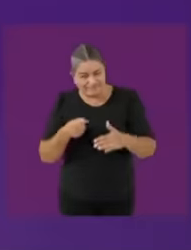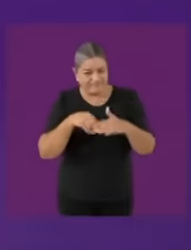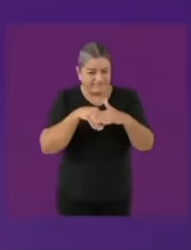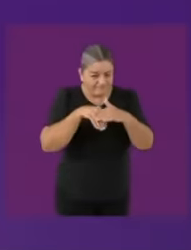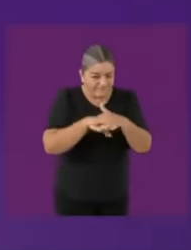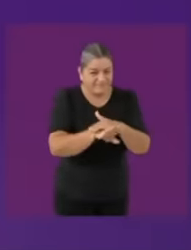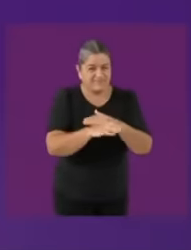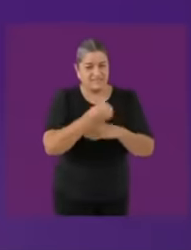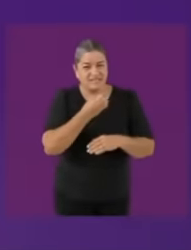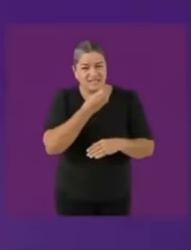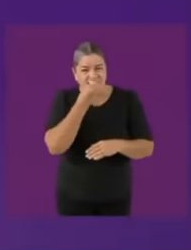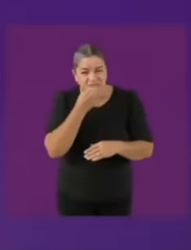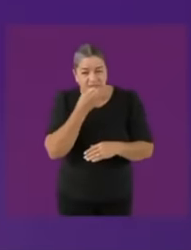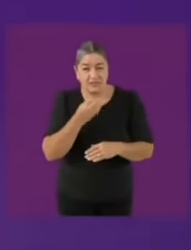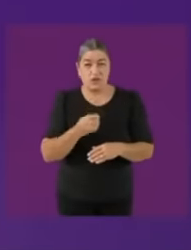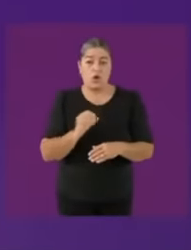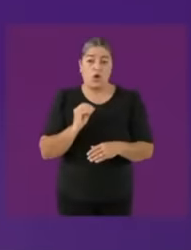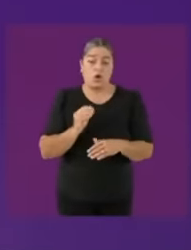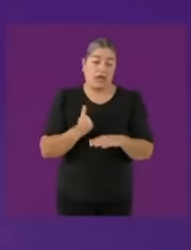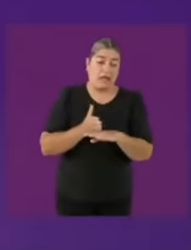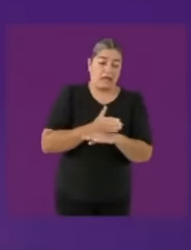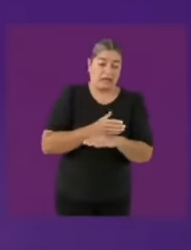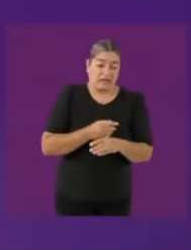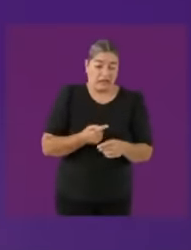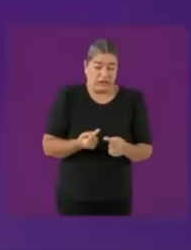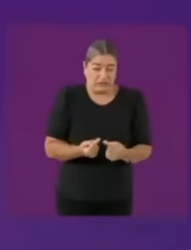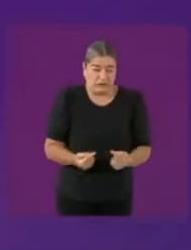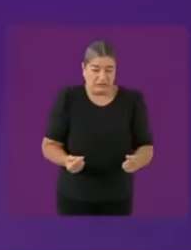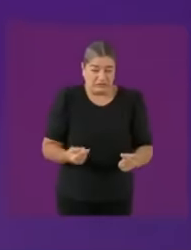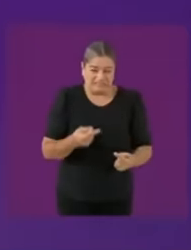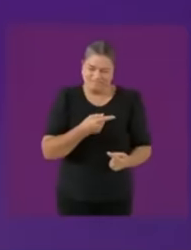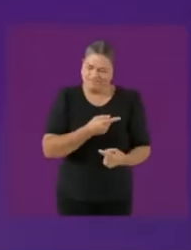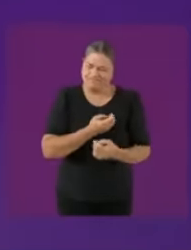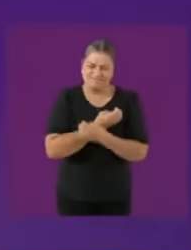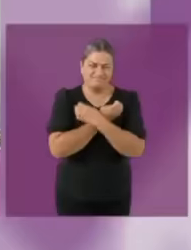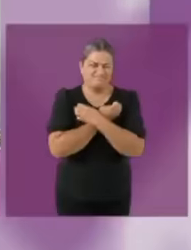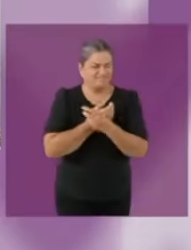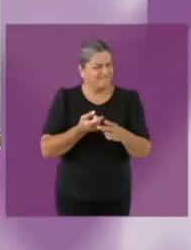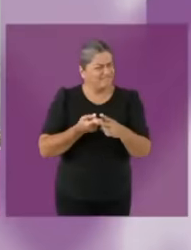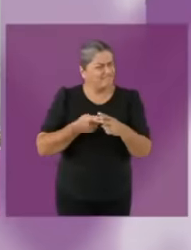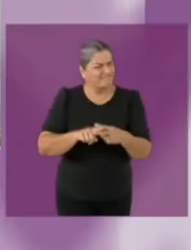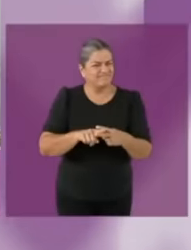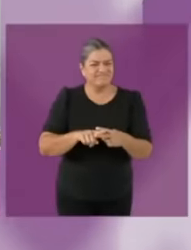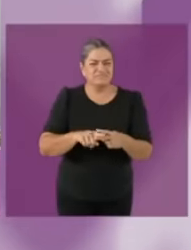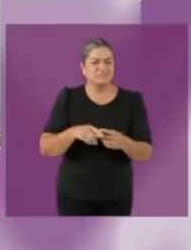is why we are proposing universal scholarships. I already did it in Mexico City,